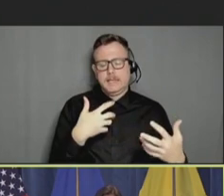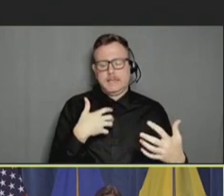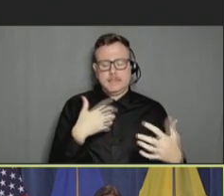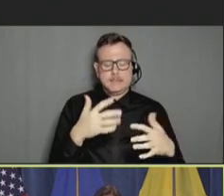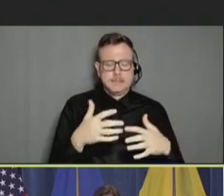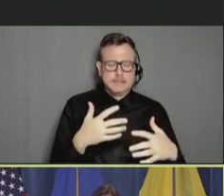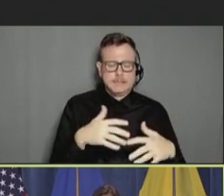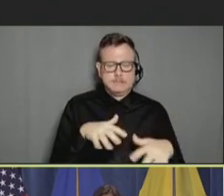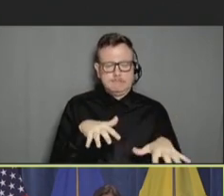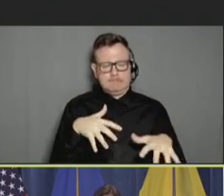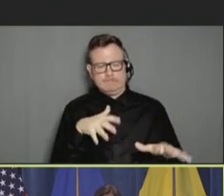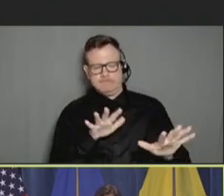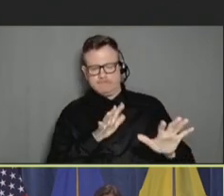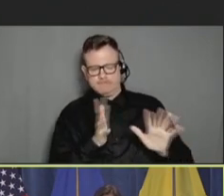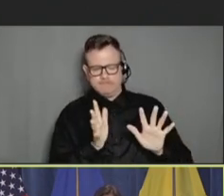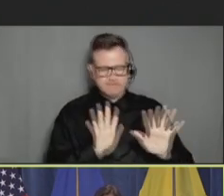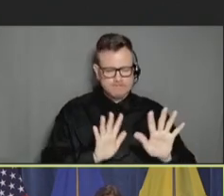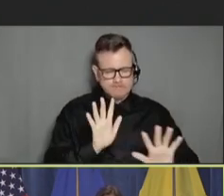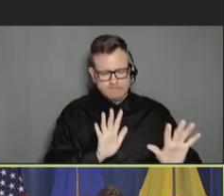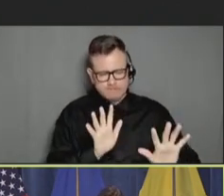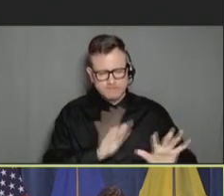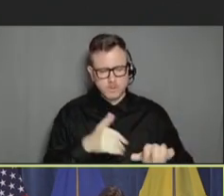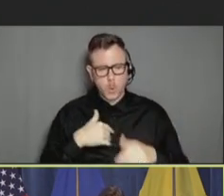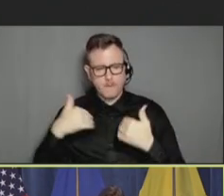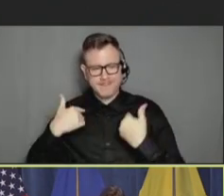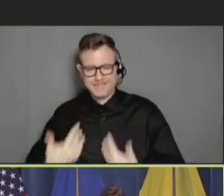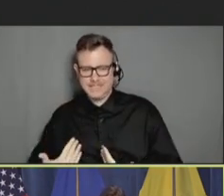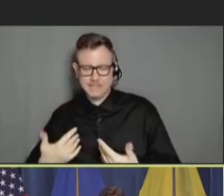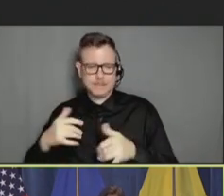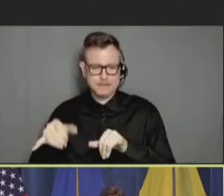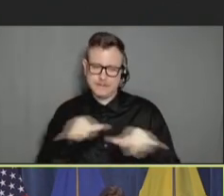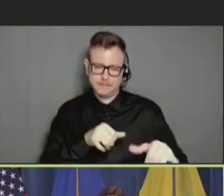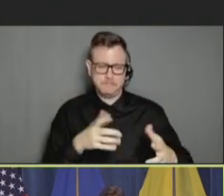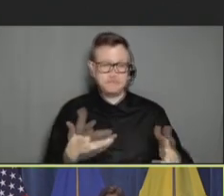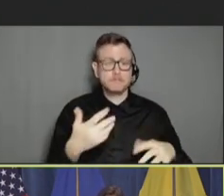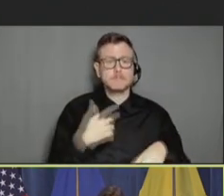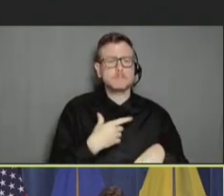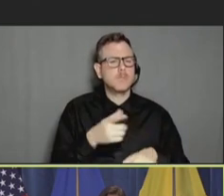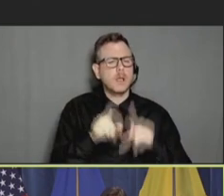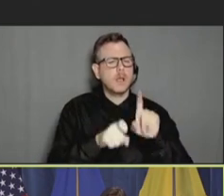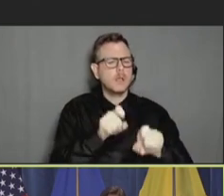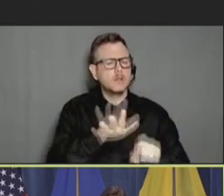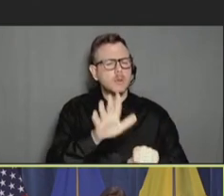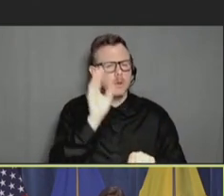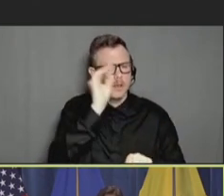want to say. But it was interesting that even asking people about their opinions early on